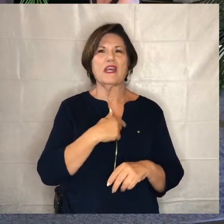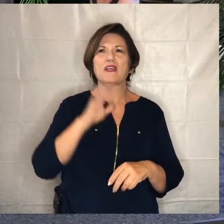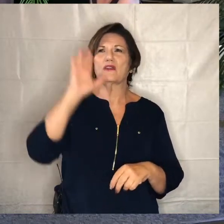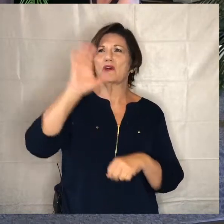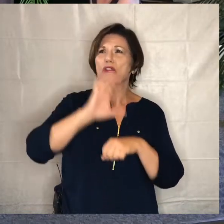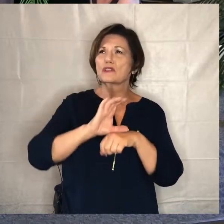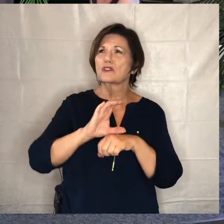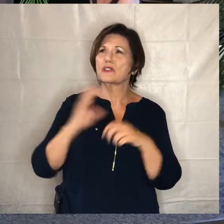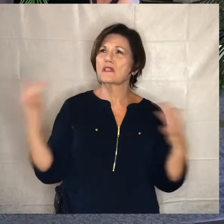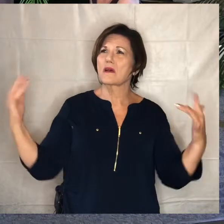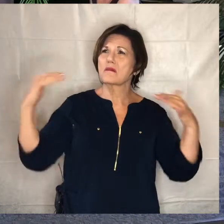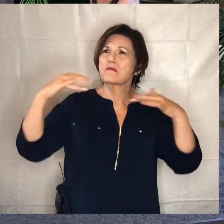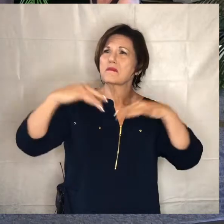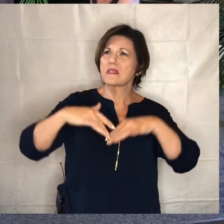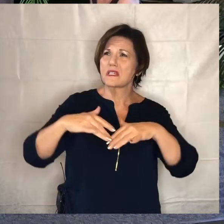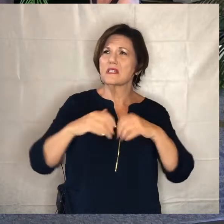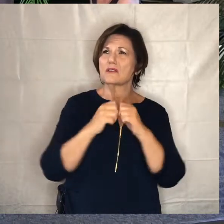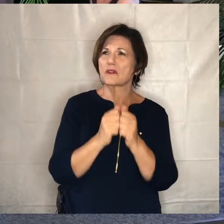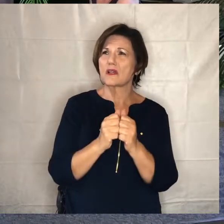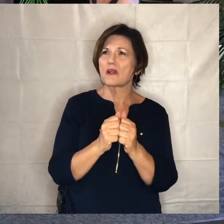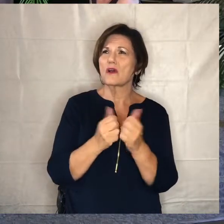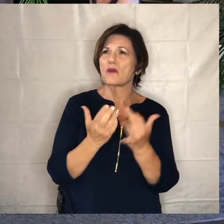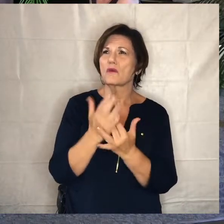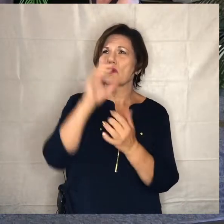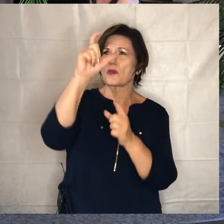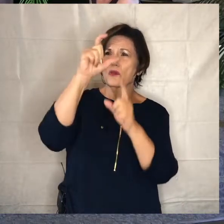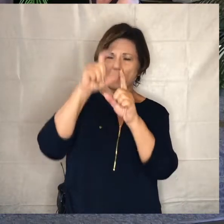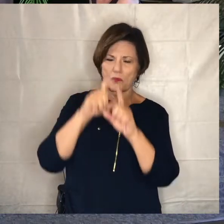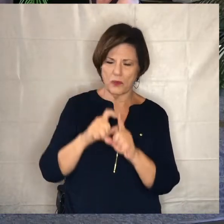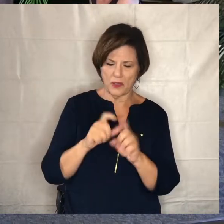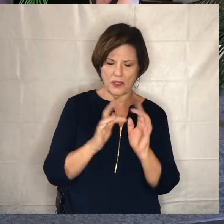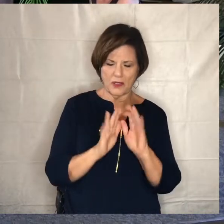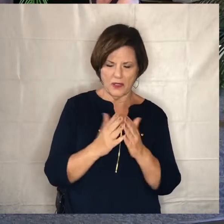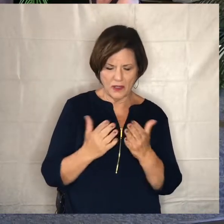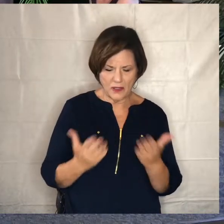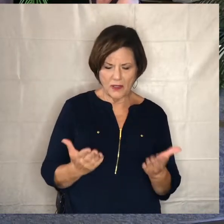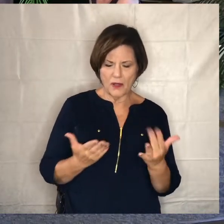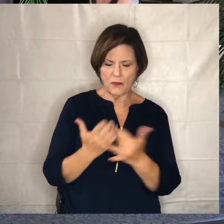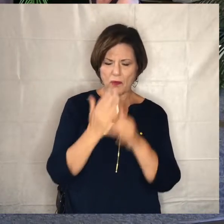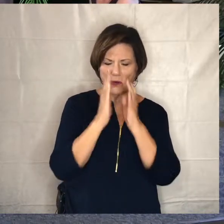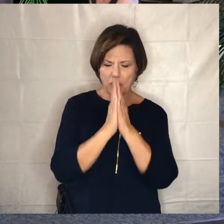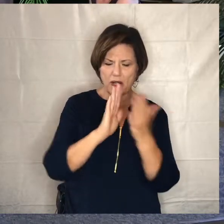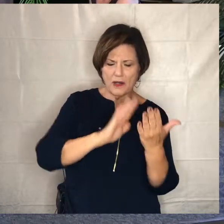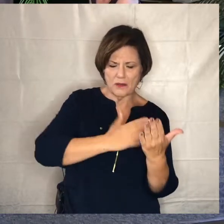to be gathered through your word through prayer through music through the